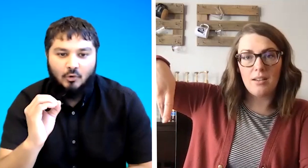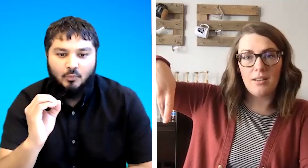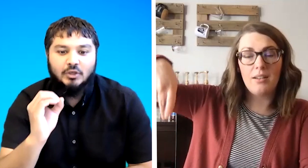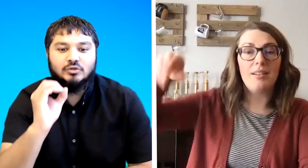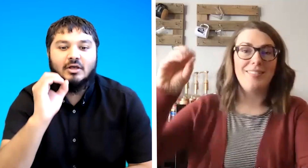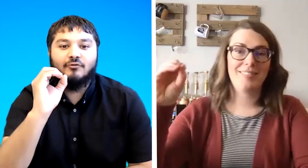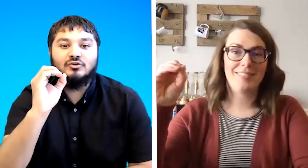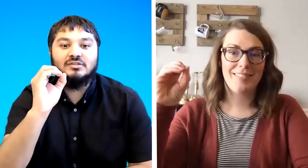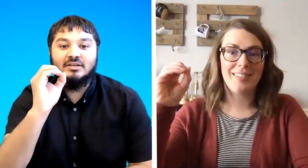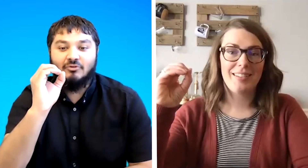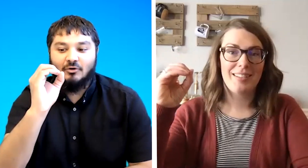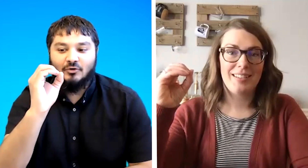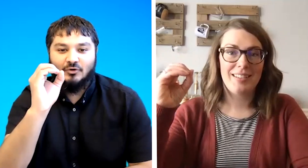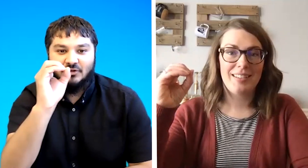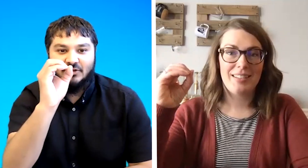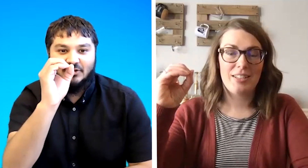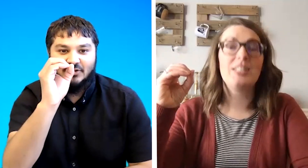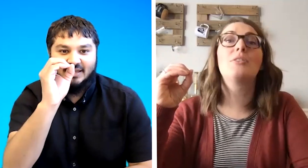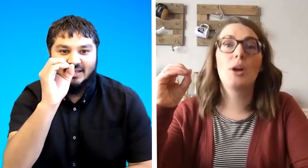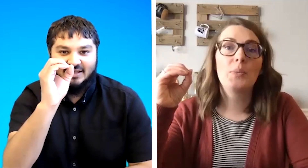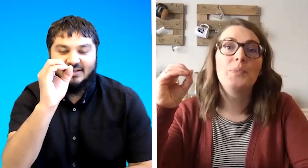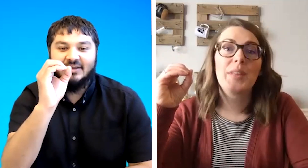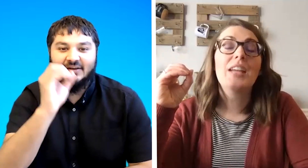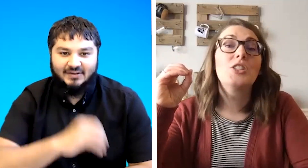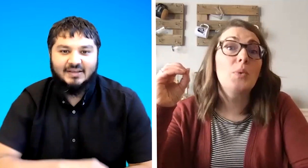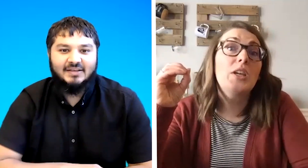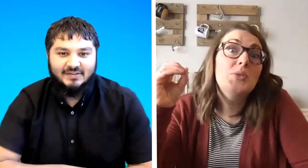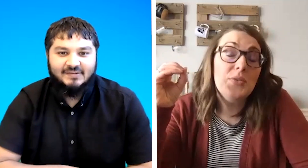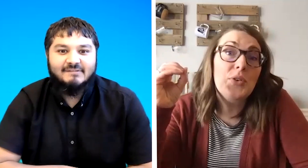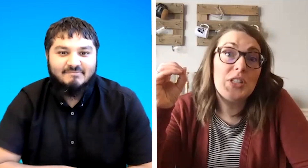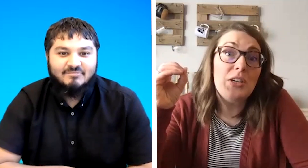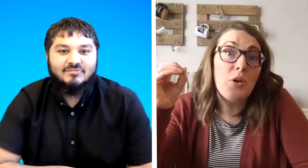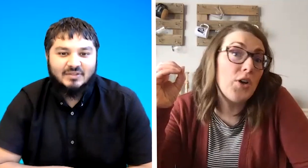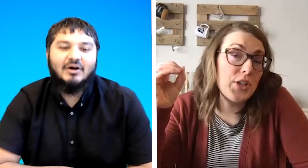we use that for zero zero so we use it for zero also it's